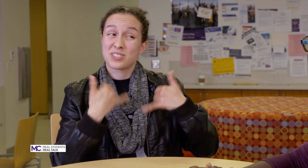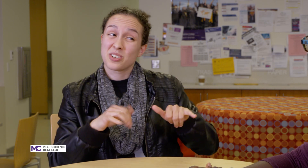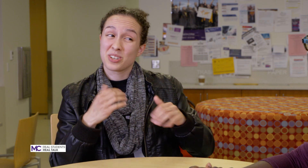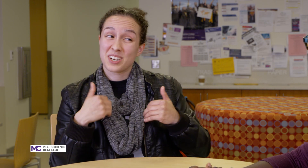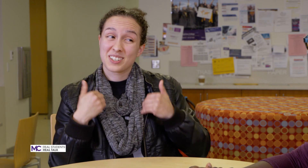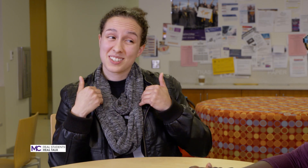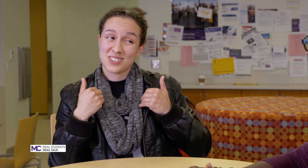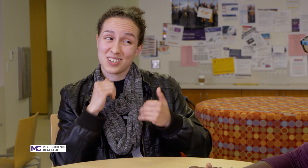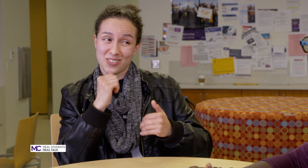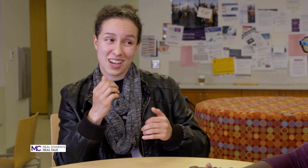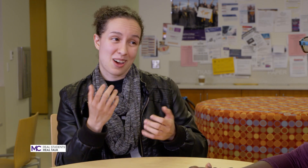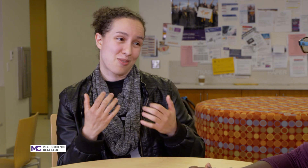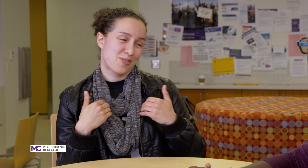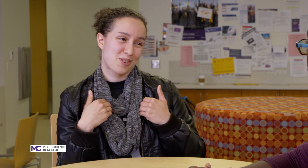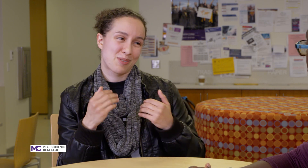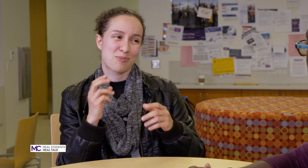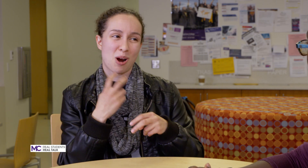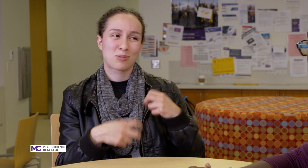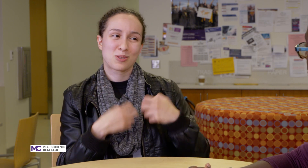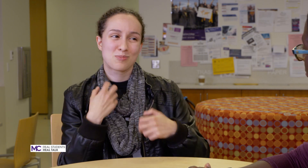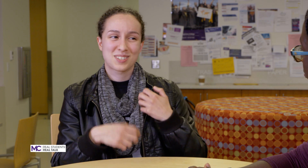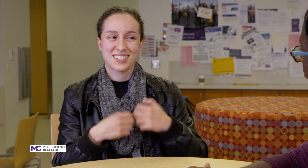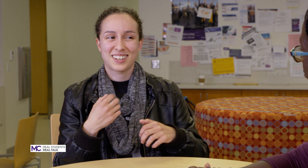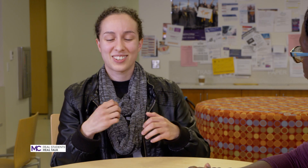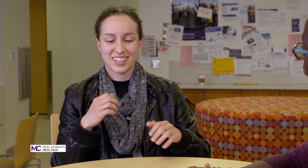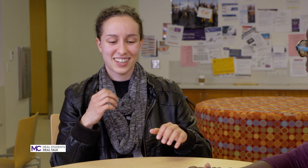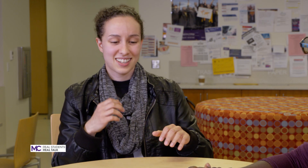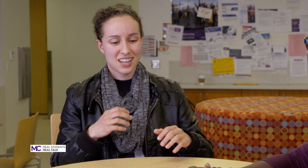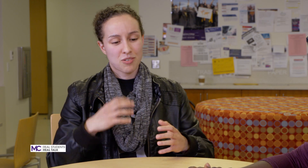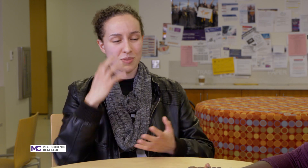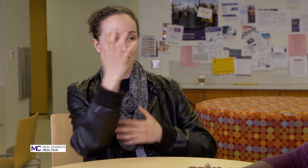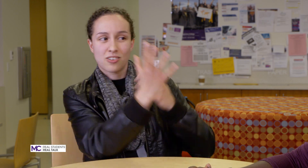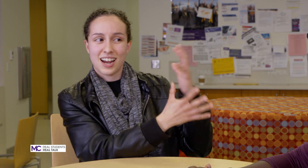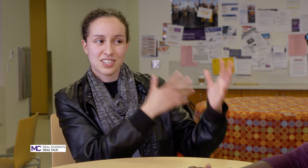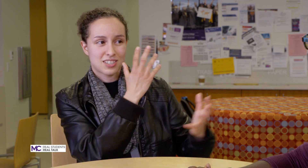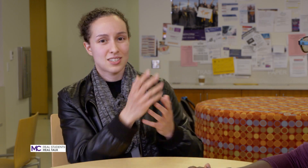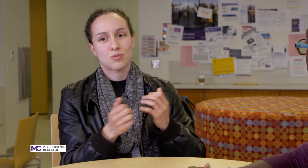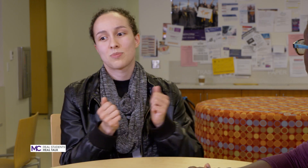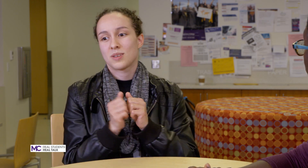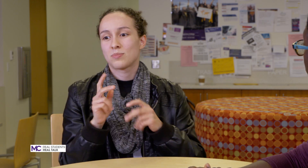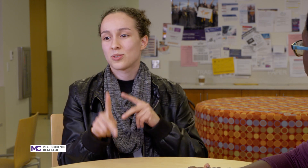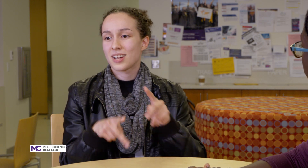still young so I don't have problems you know like my interactions with people I